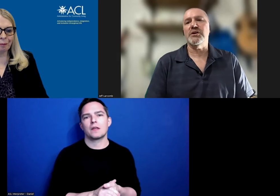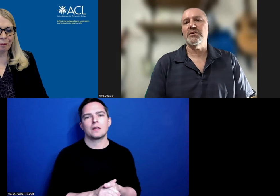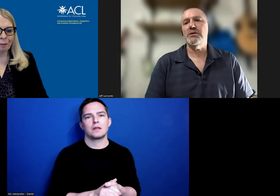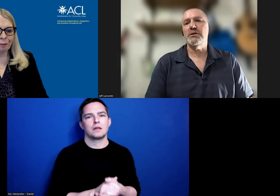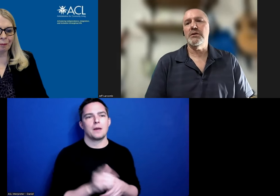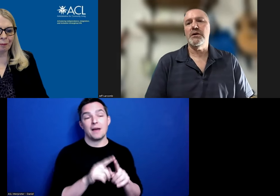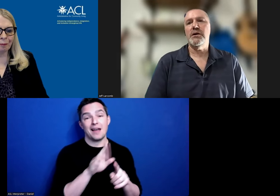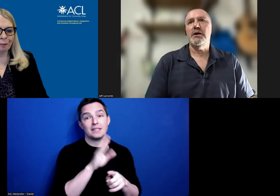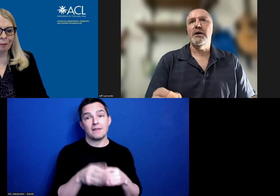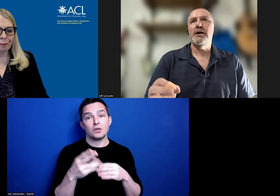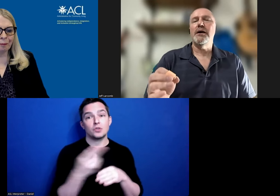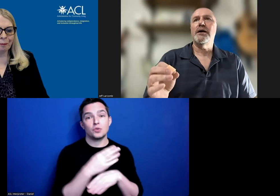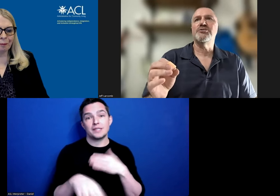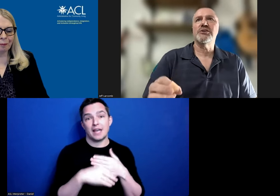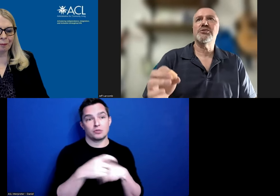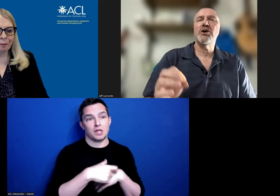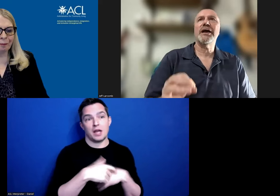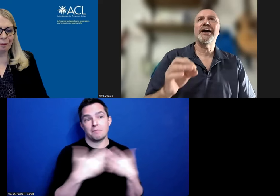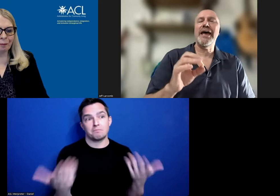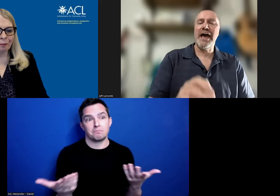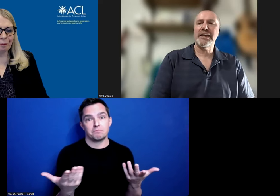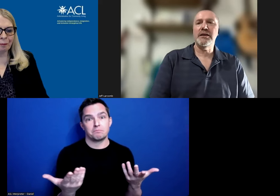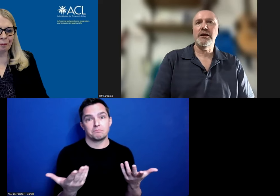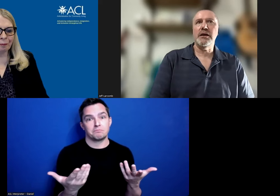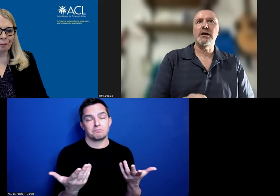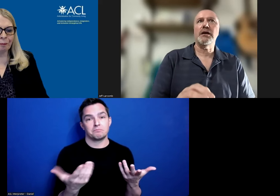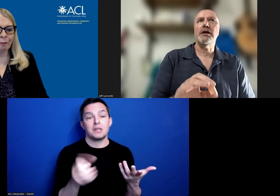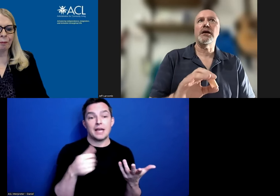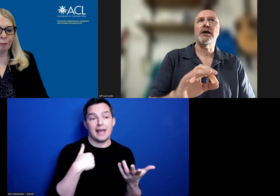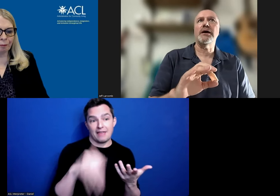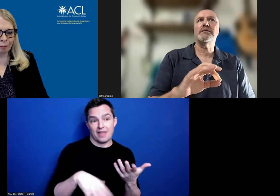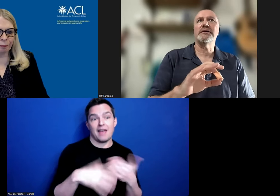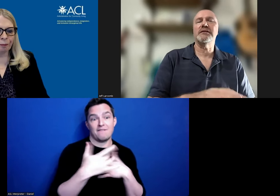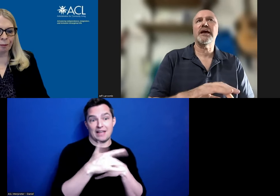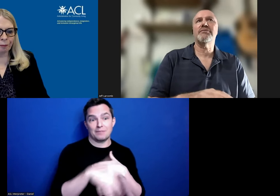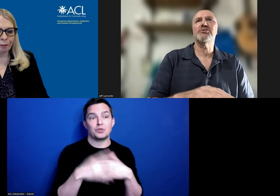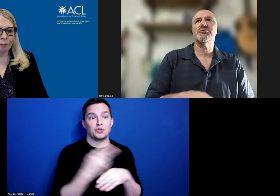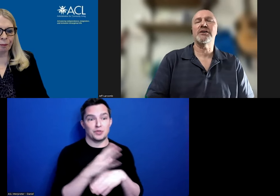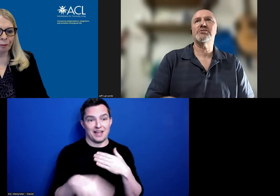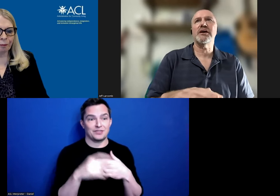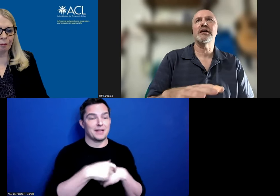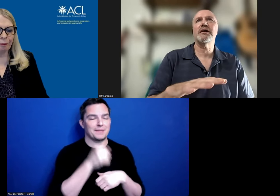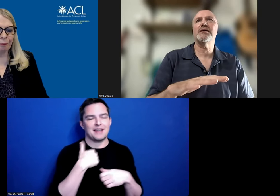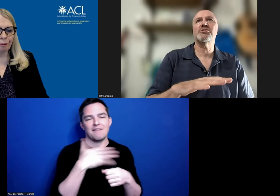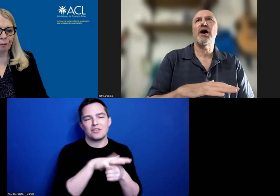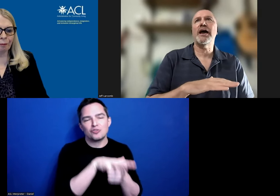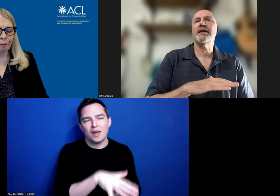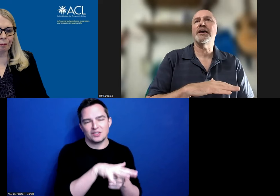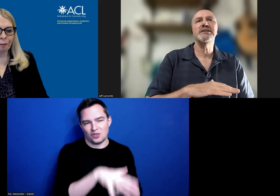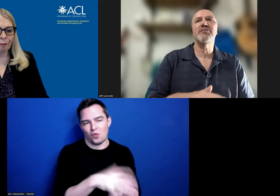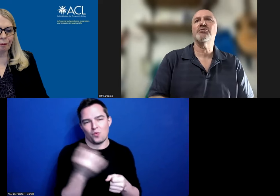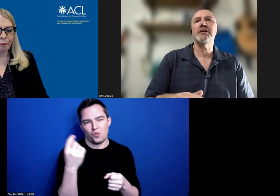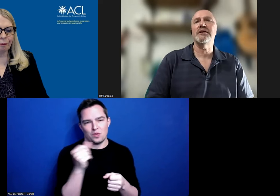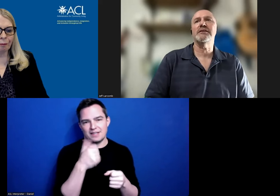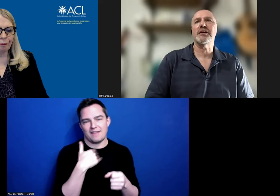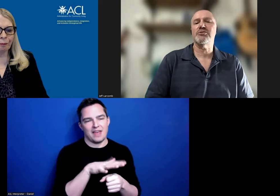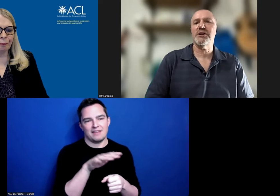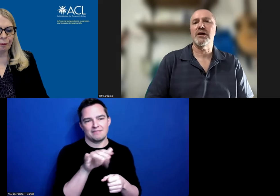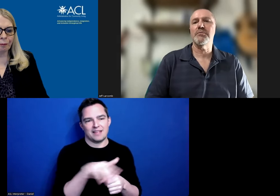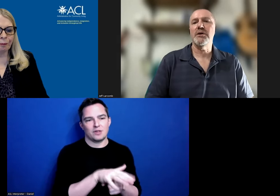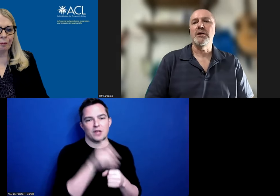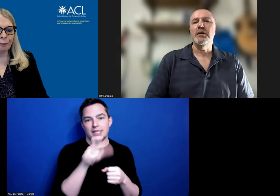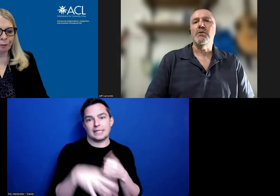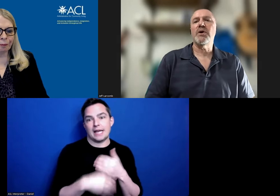it. Just knowing I had it, I didn’t have the stress and so I never needed the extra time.